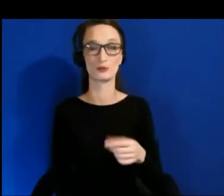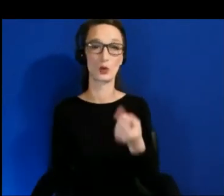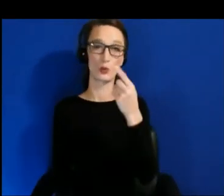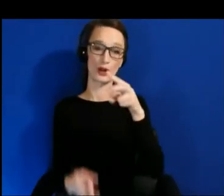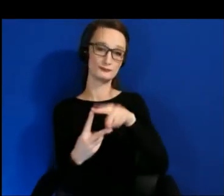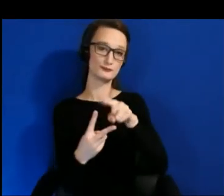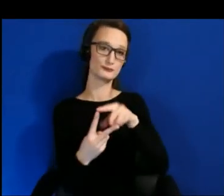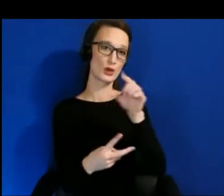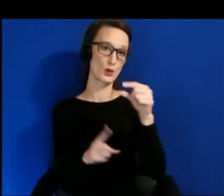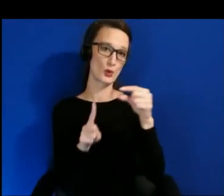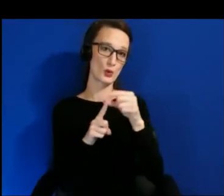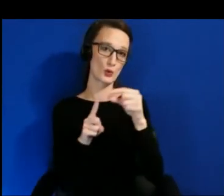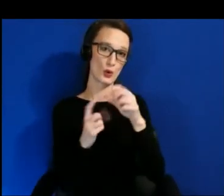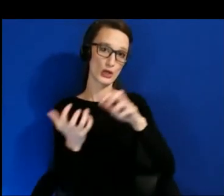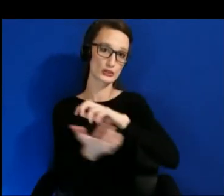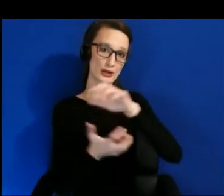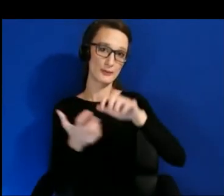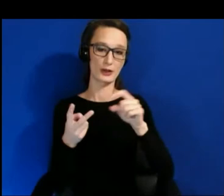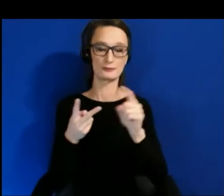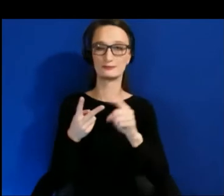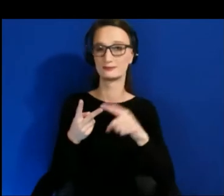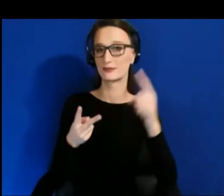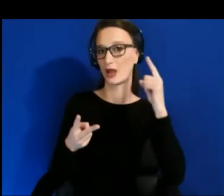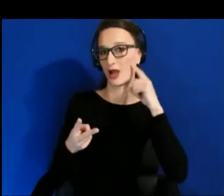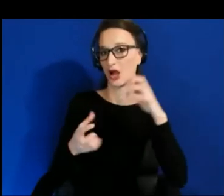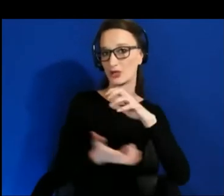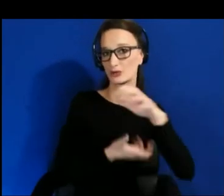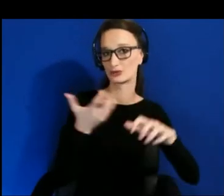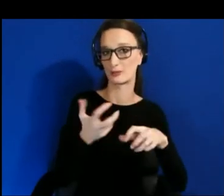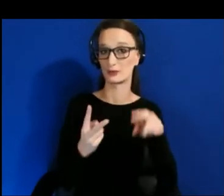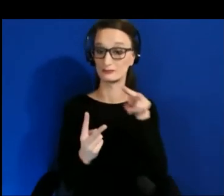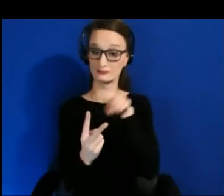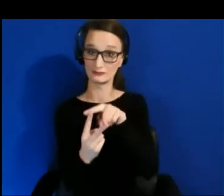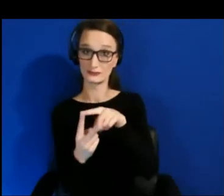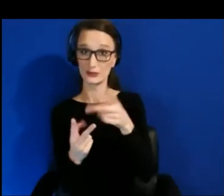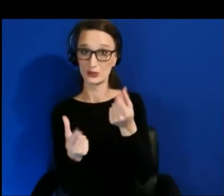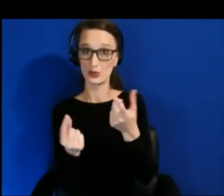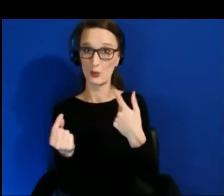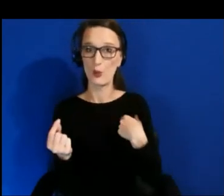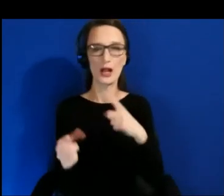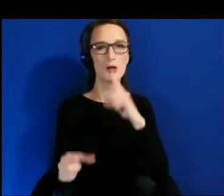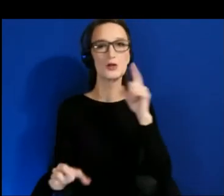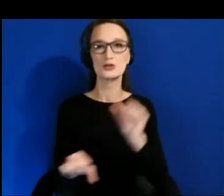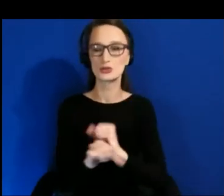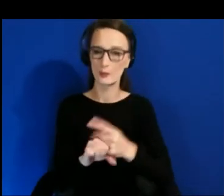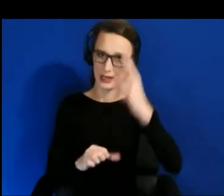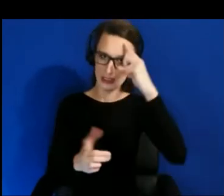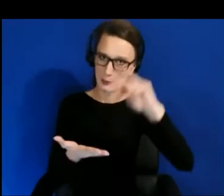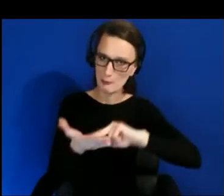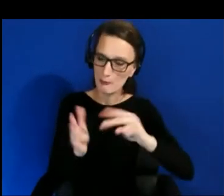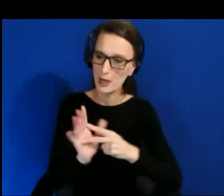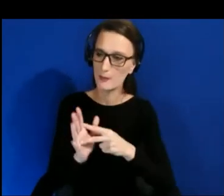those are tools that go in and purposely scramble all the voice over, and then another tool